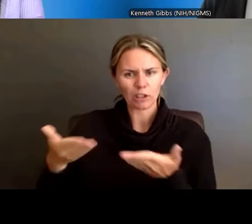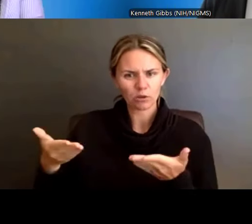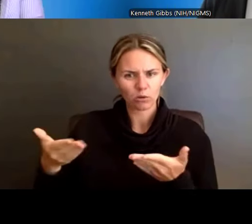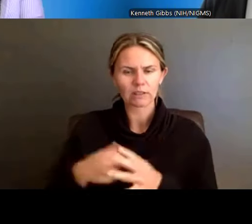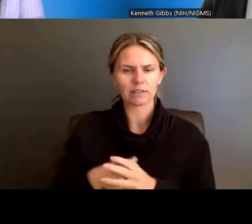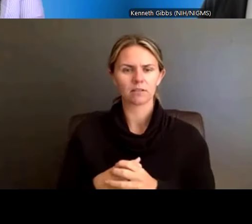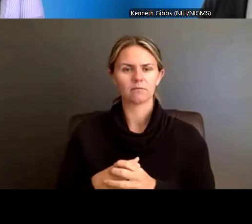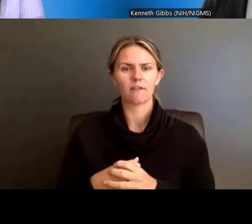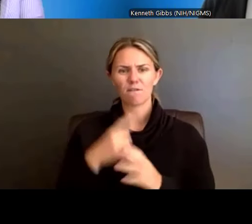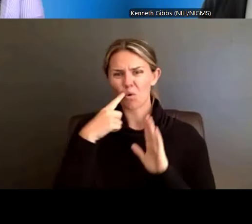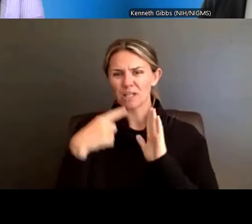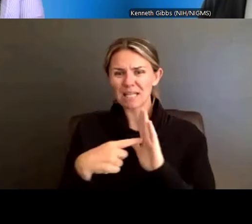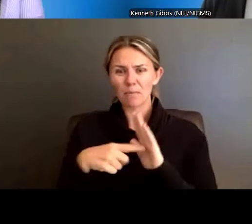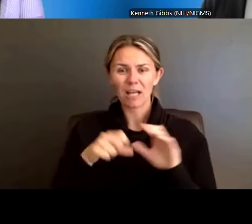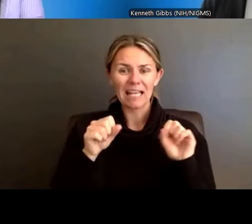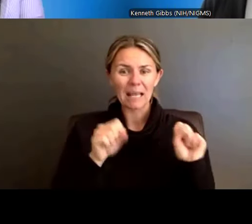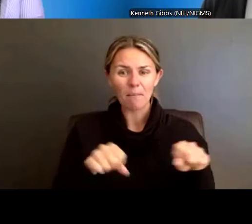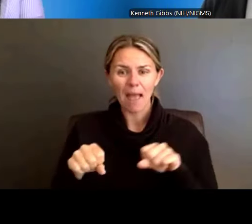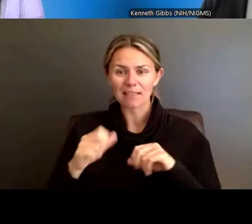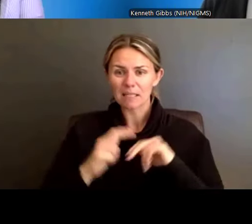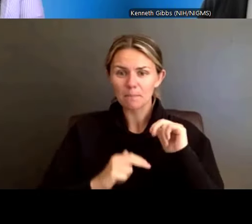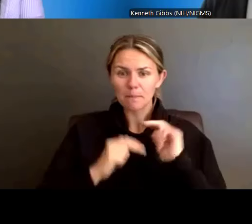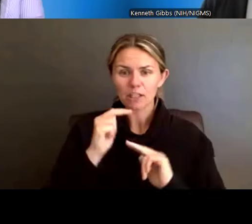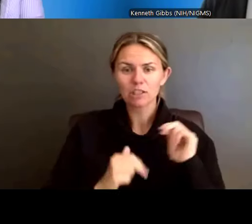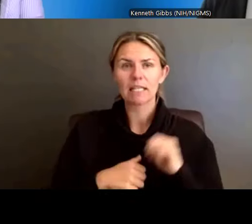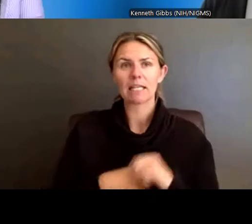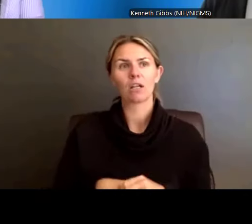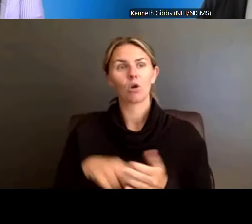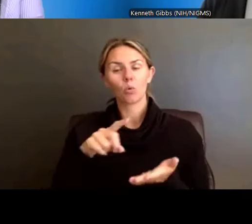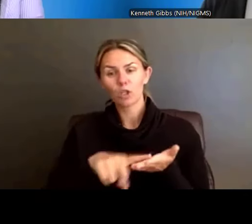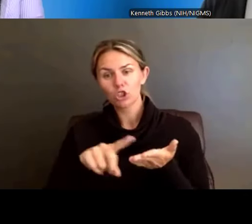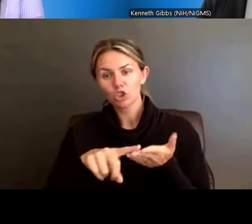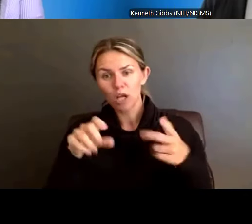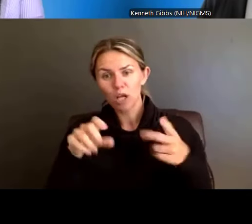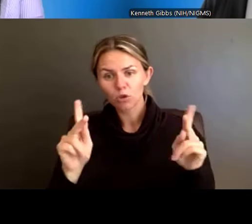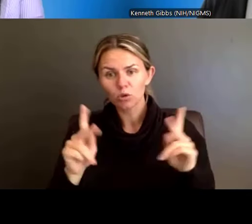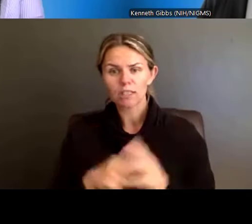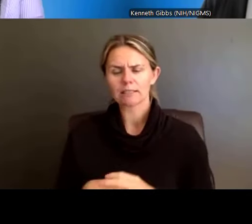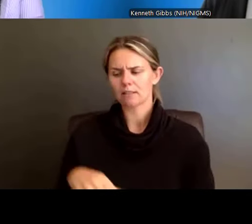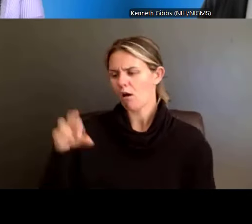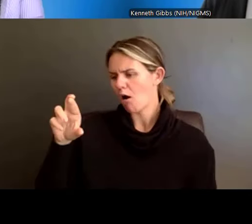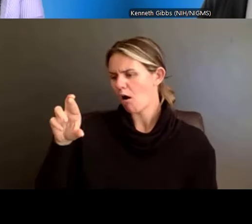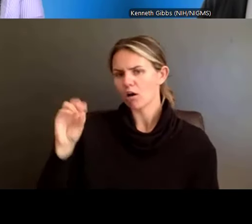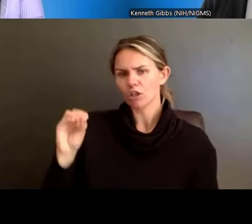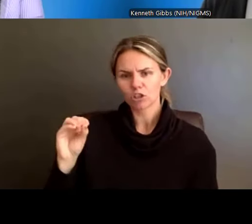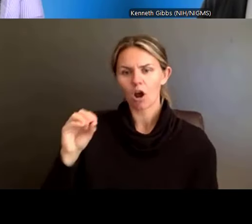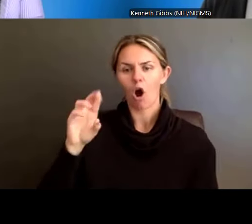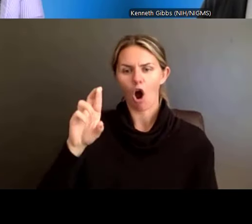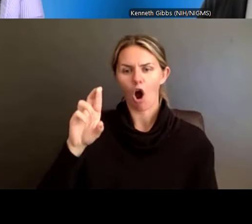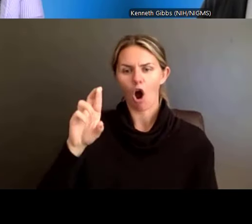building type of research opportunities, R01s, etcetera,